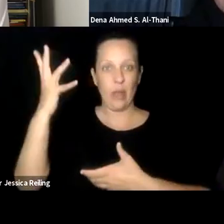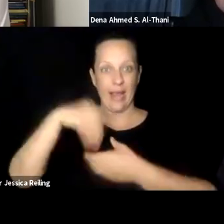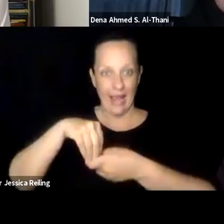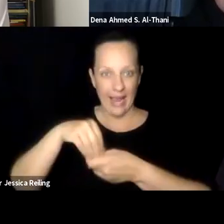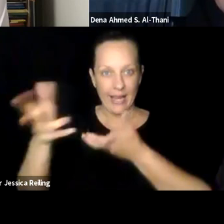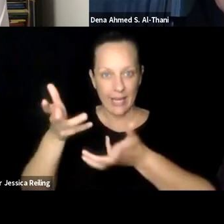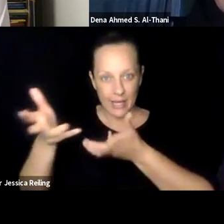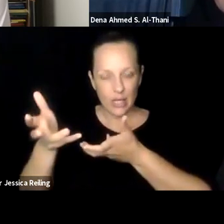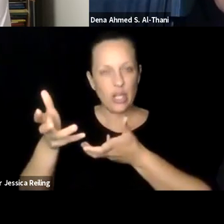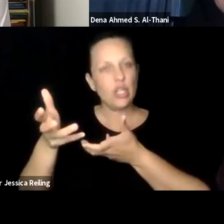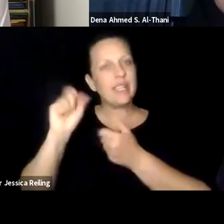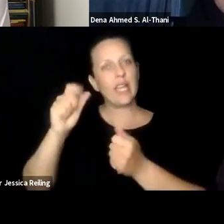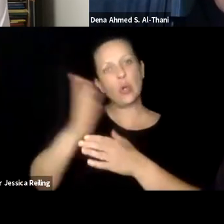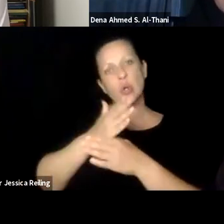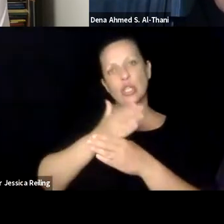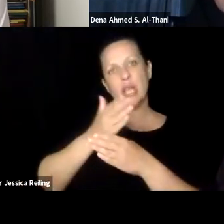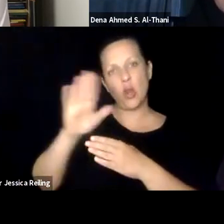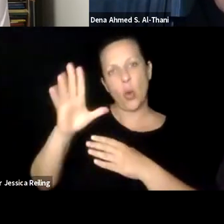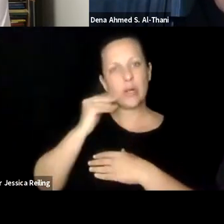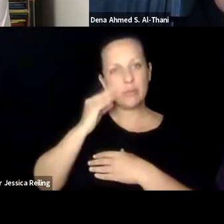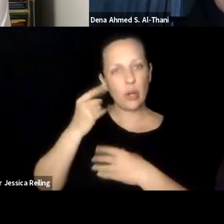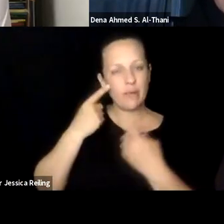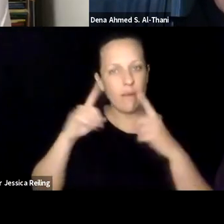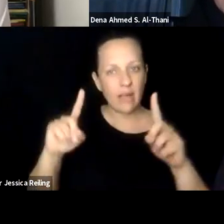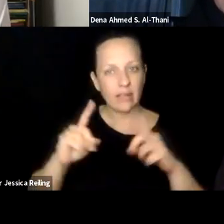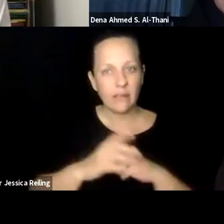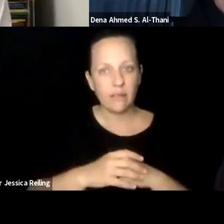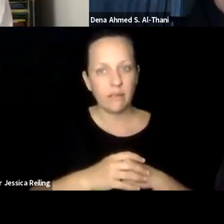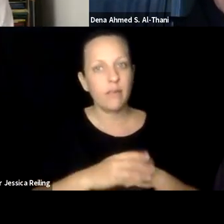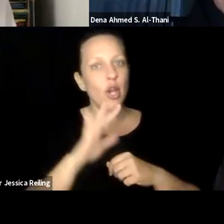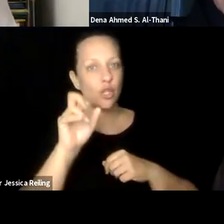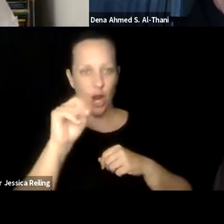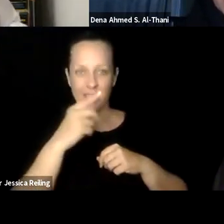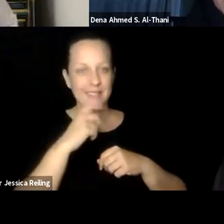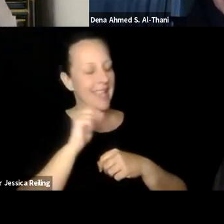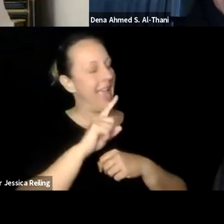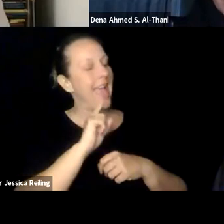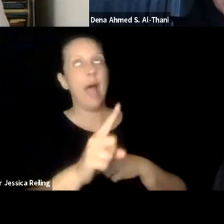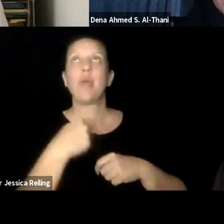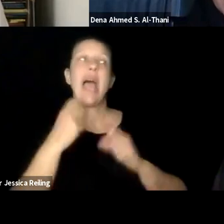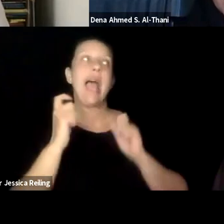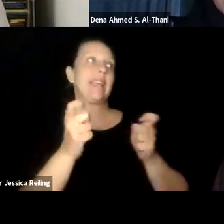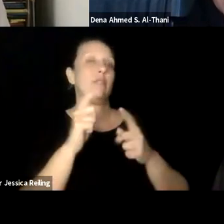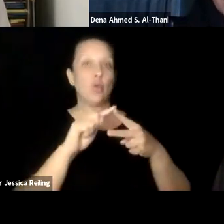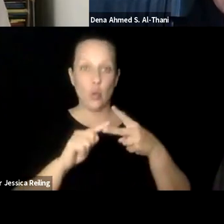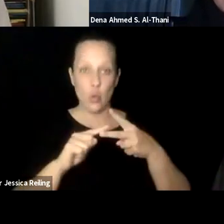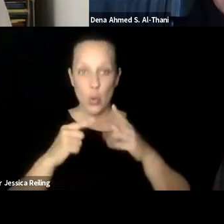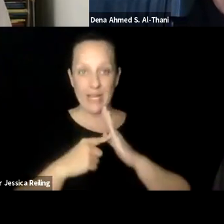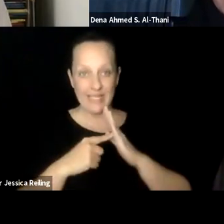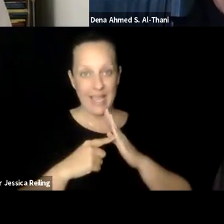to engage and to motivate learners. Do you have any to share with us that has proven to be effective?